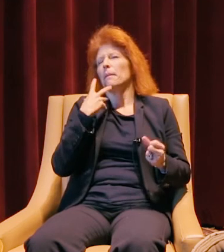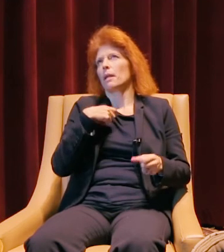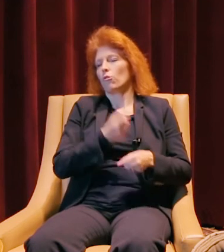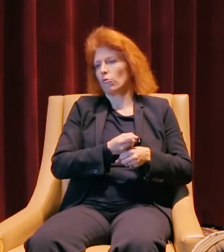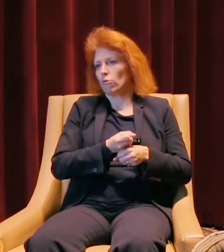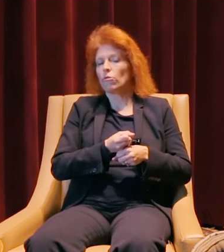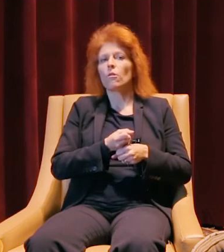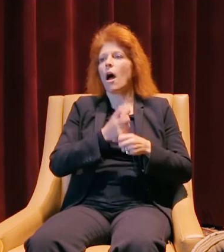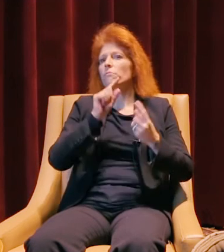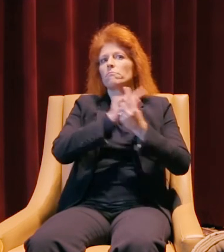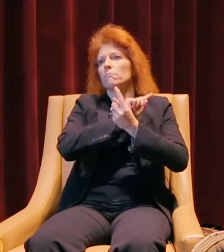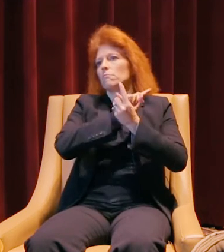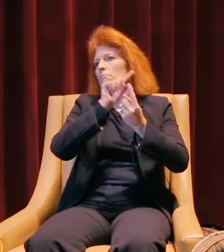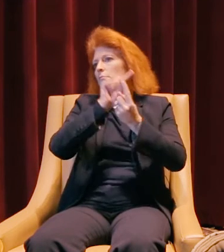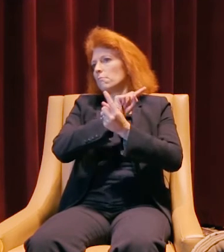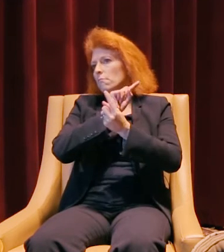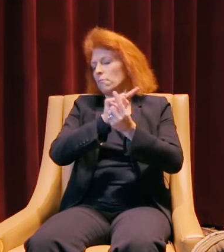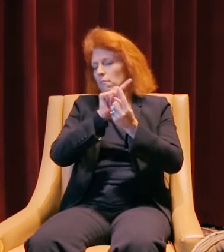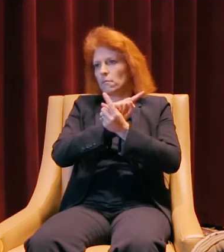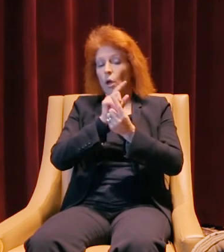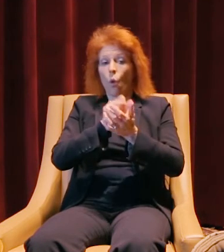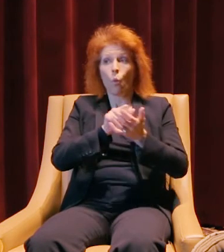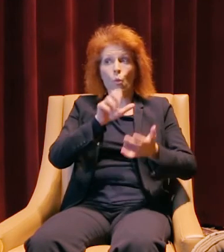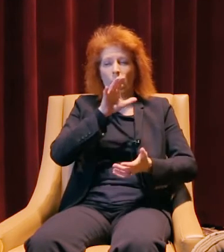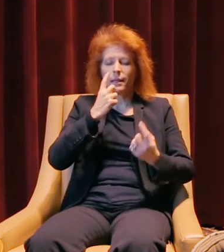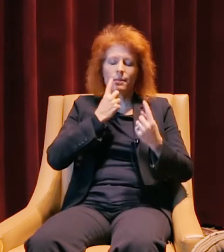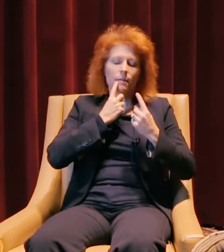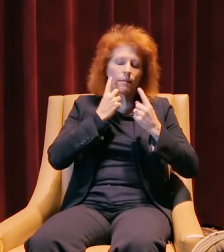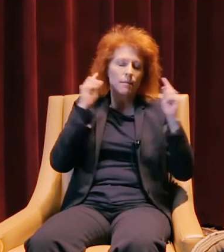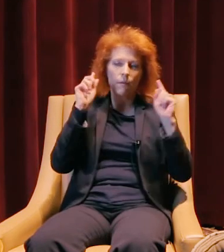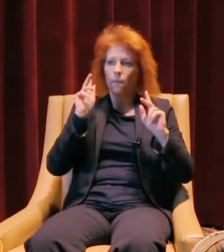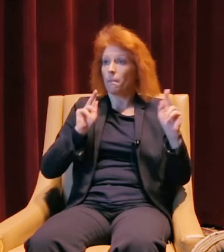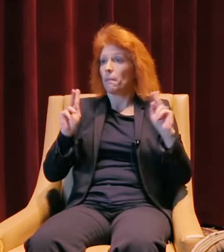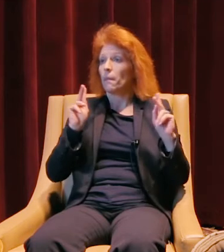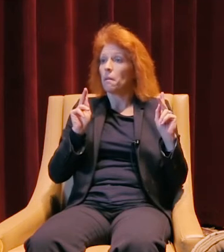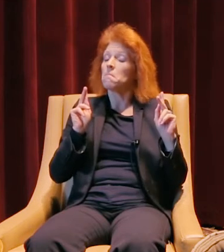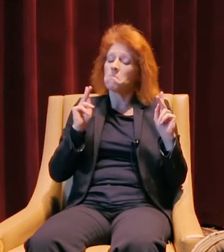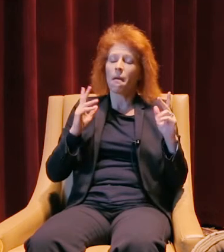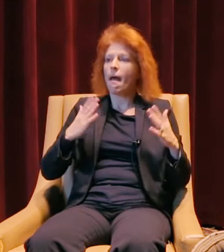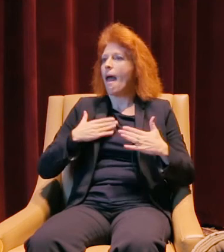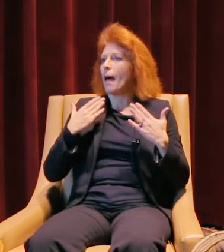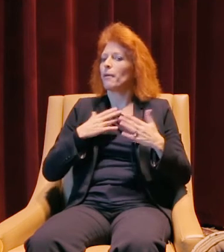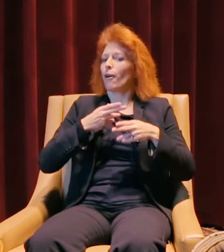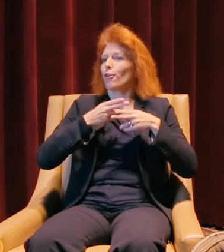I've run into some wealthy and successful people that I am happy to be able to call my clients.